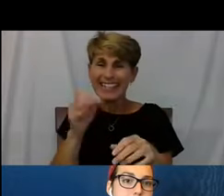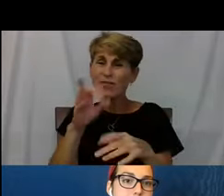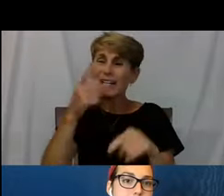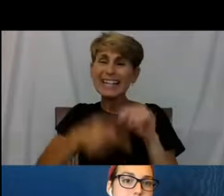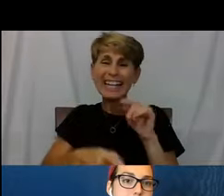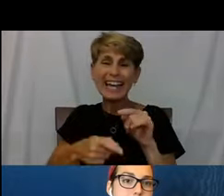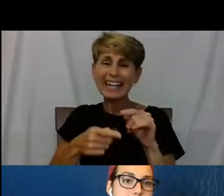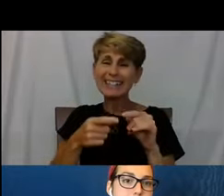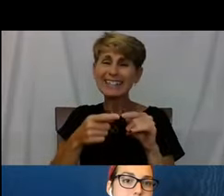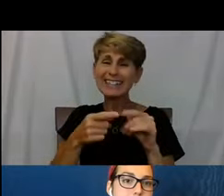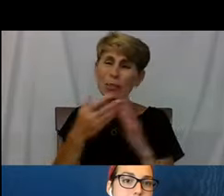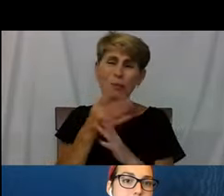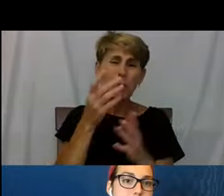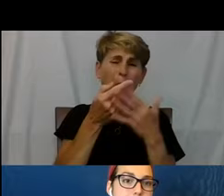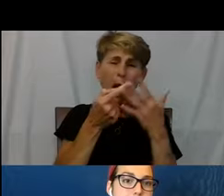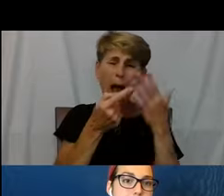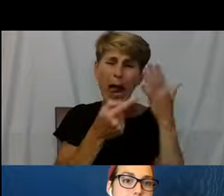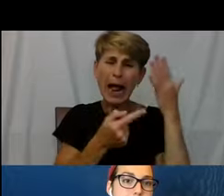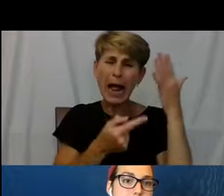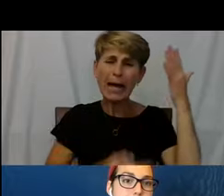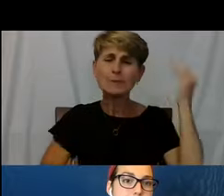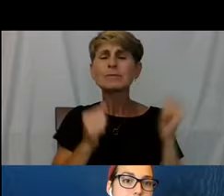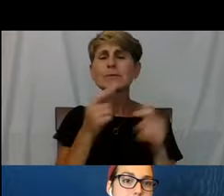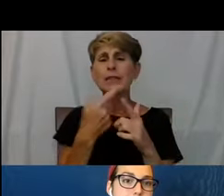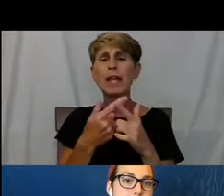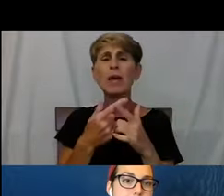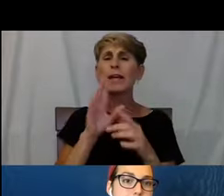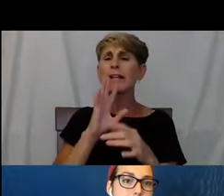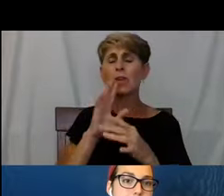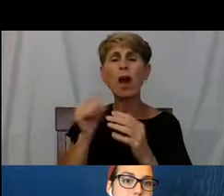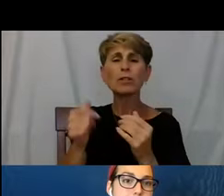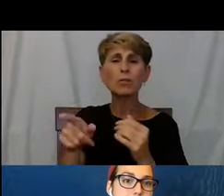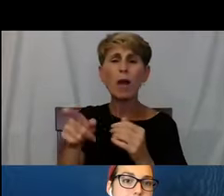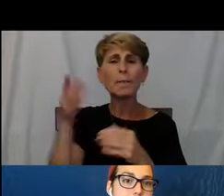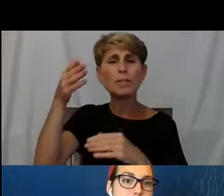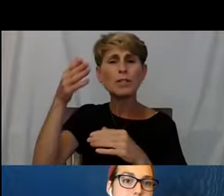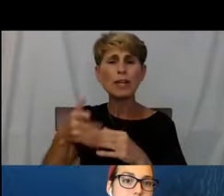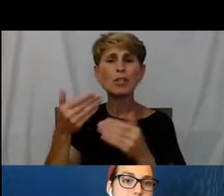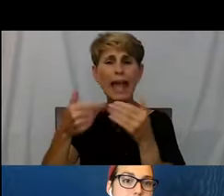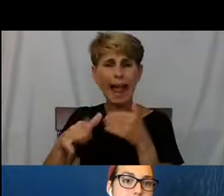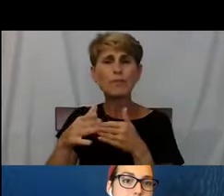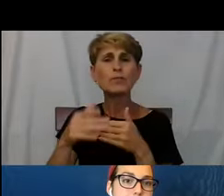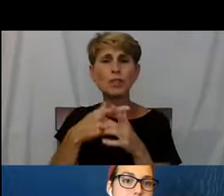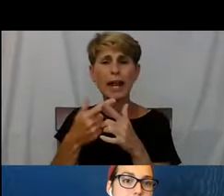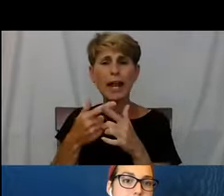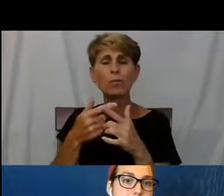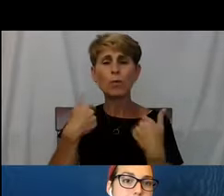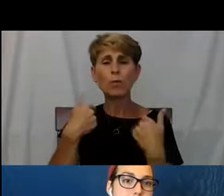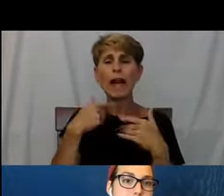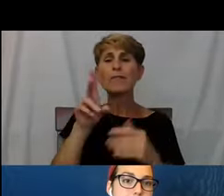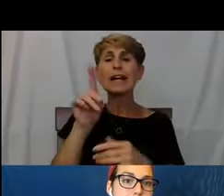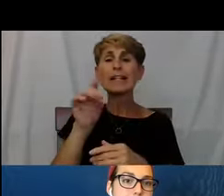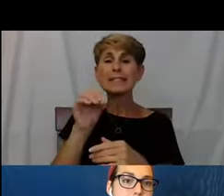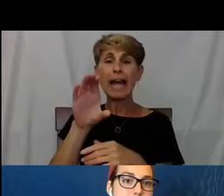we're gonna talk with our presenters afterwards, get some answers and put an FAQ doc together on the website.